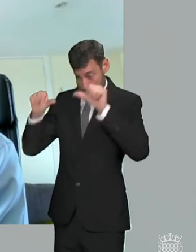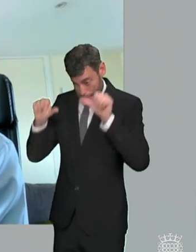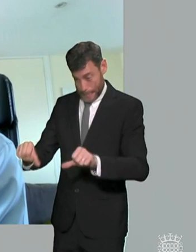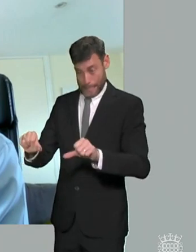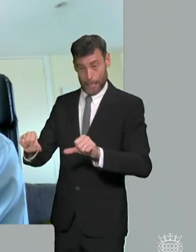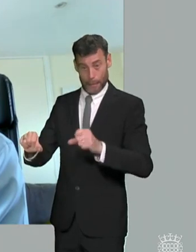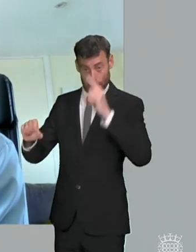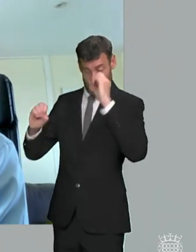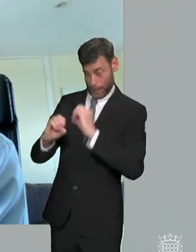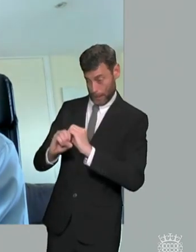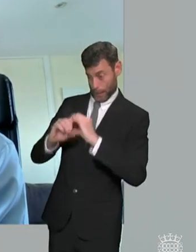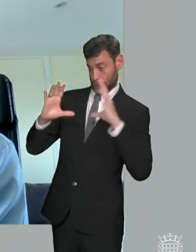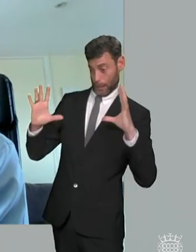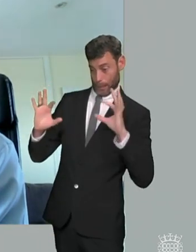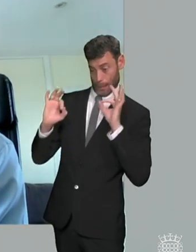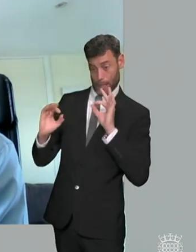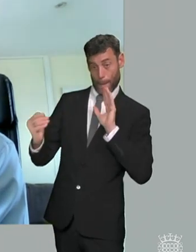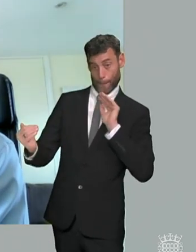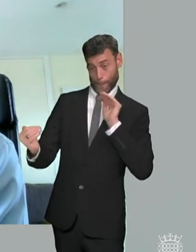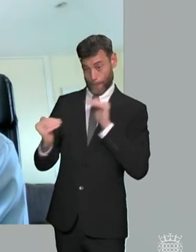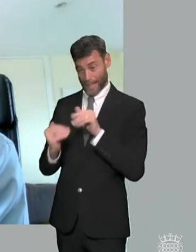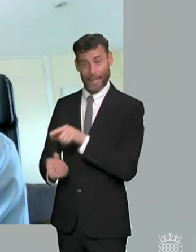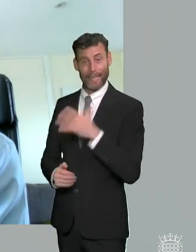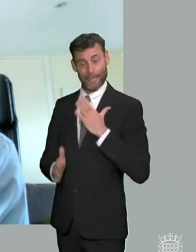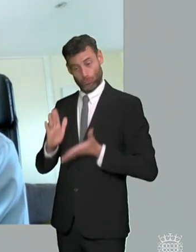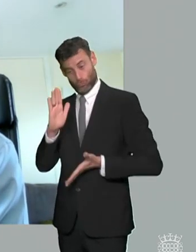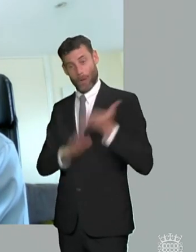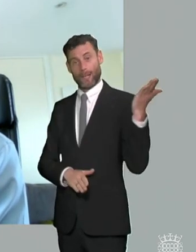form of the national standards so that peop families are aware of what they can expect from